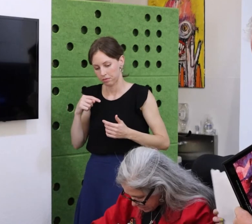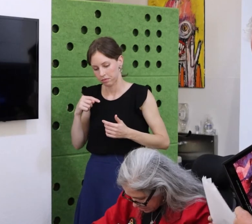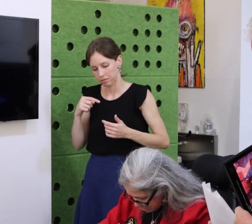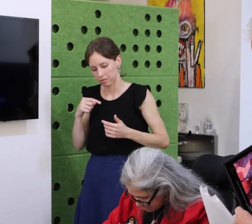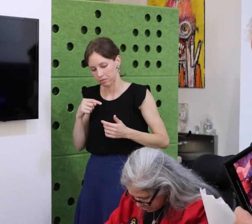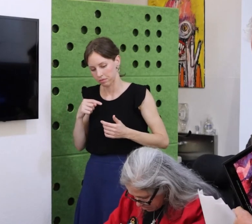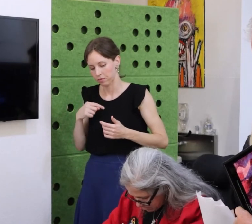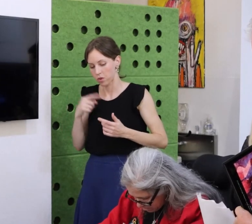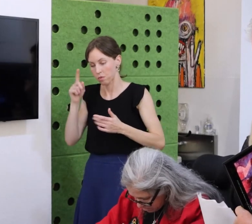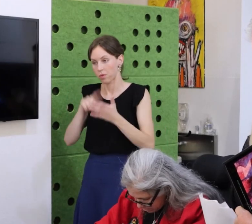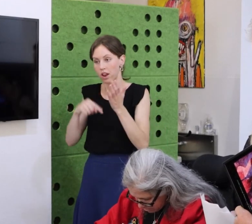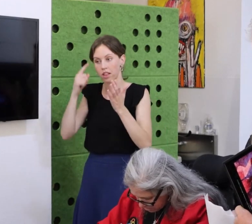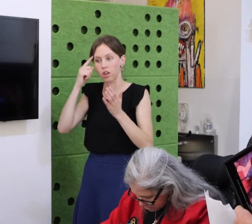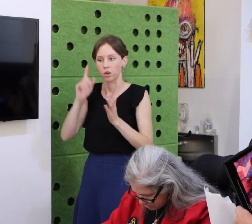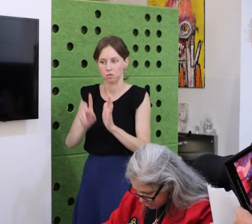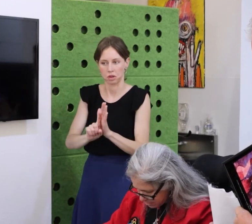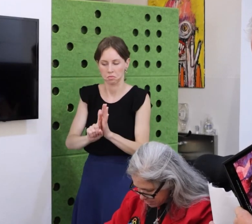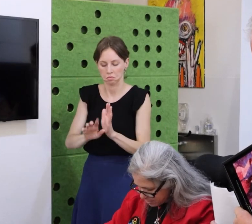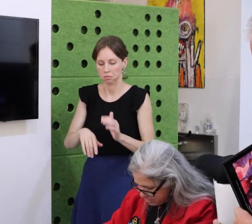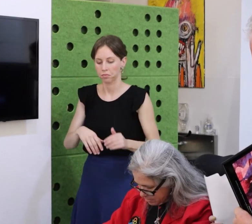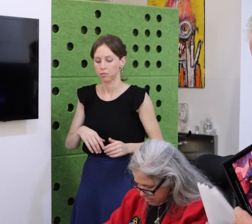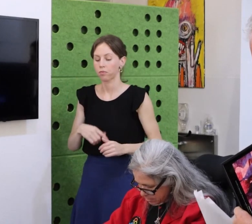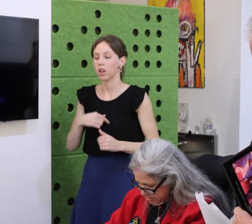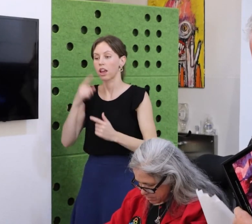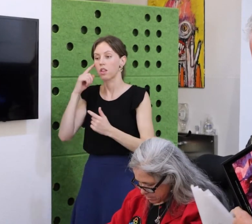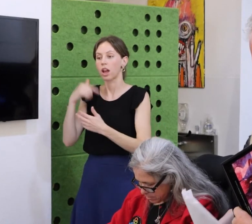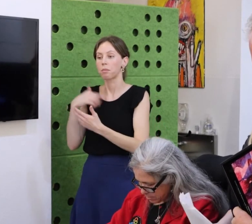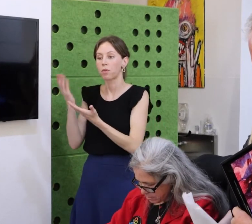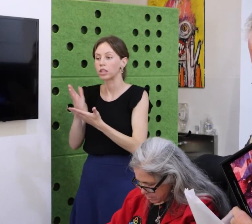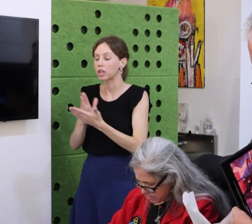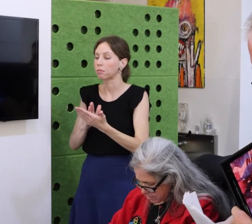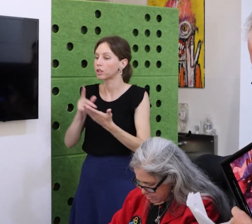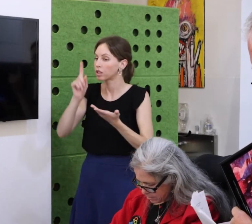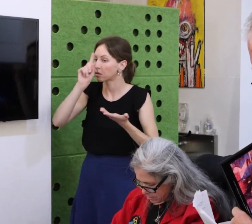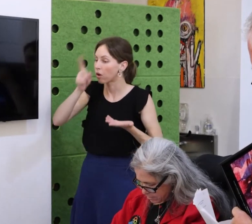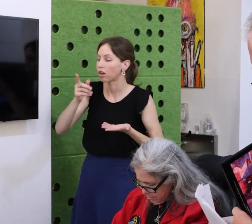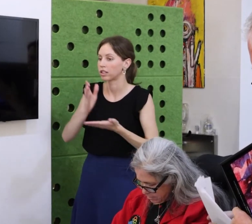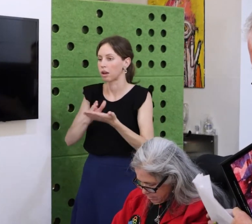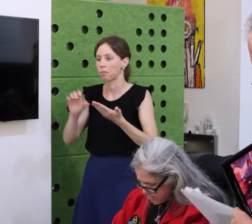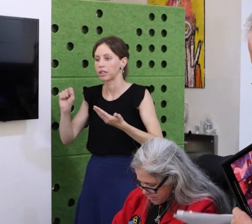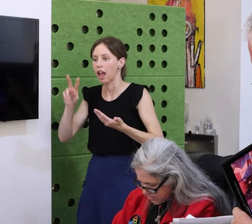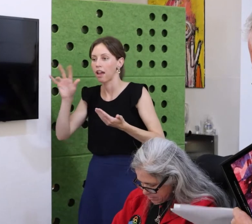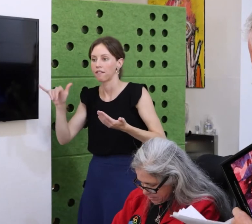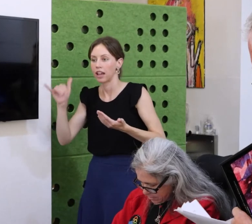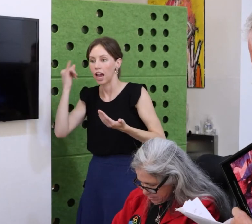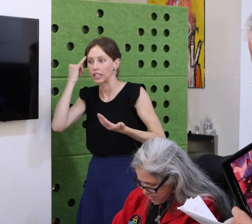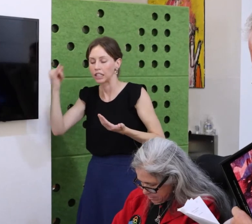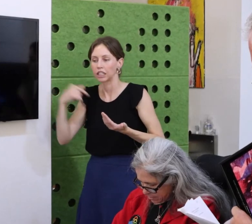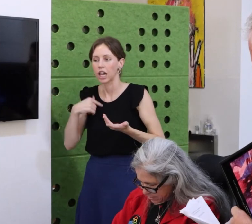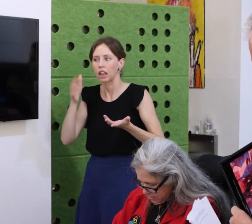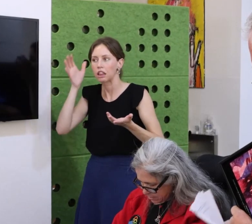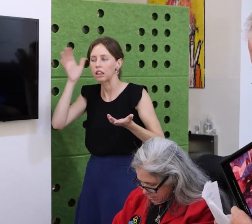It went on for months. One day, I find myself in Lloyd’s office.